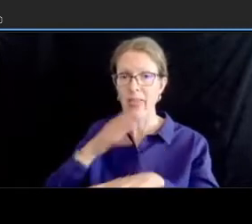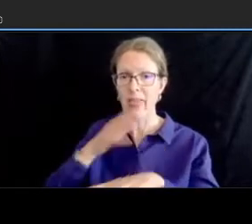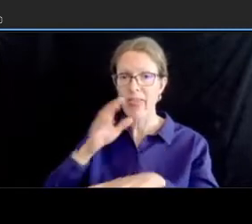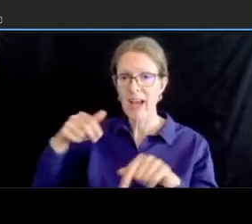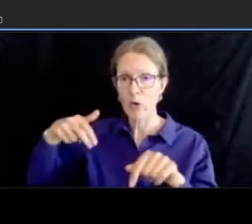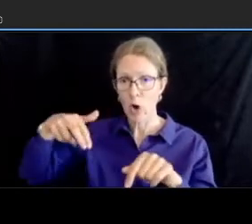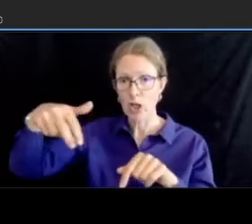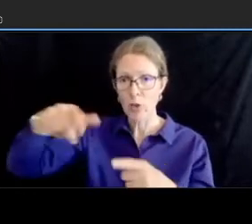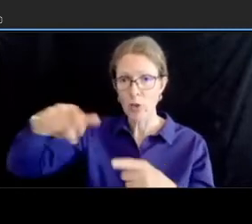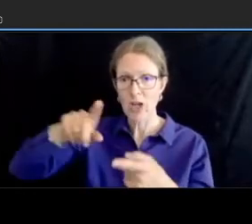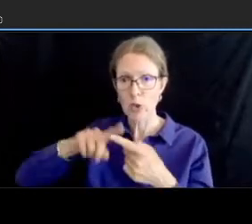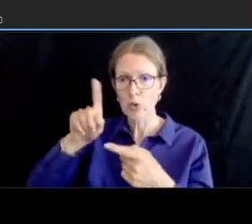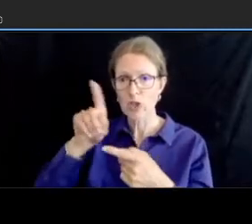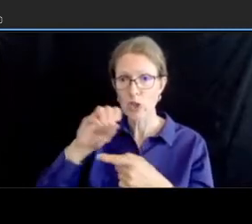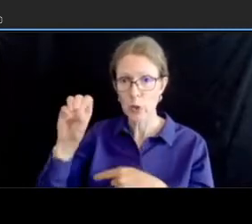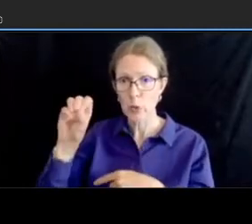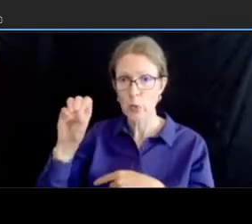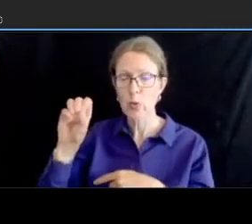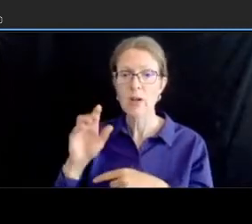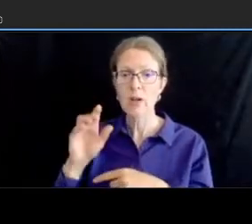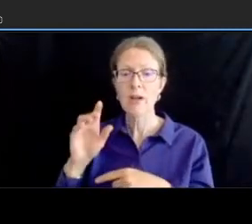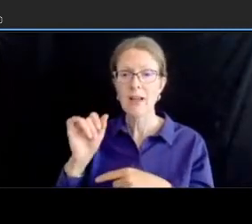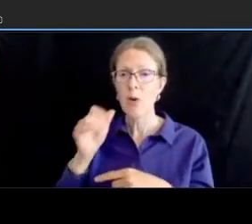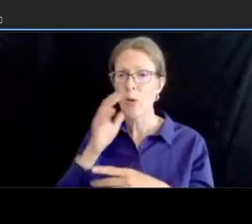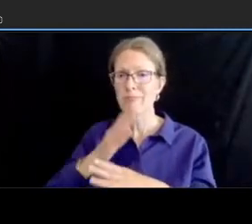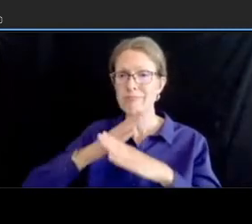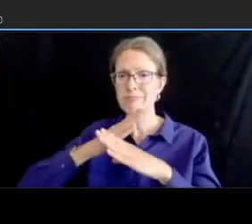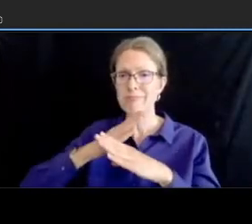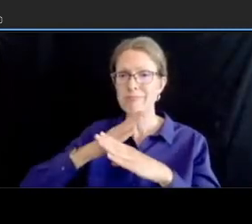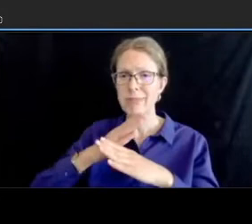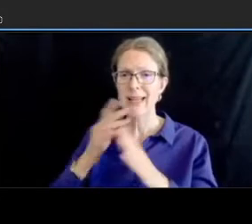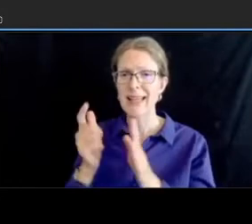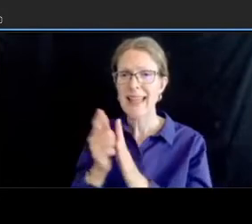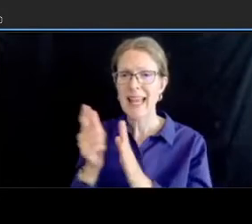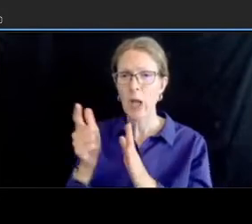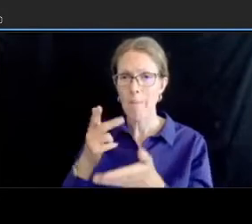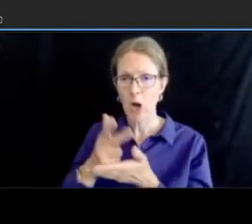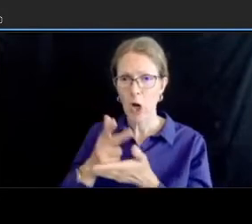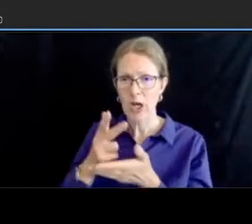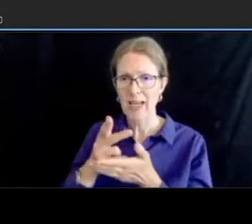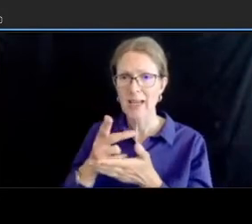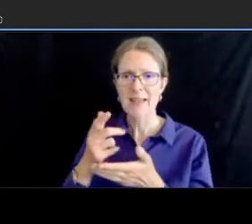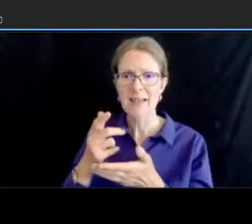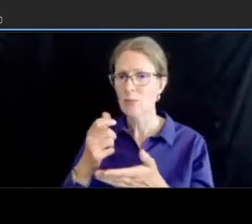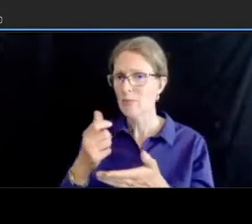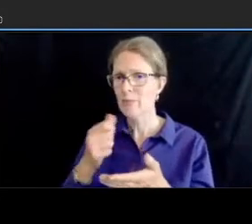from occurring and blocking the crosswalk and there will of course be appropriate ada access